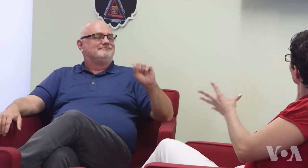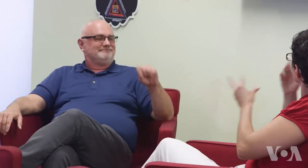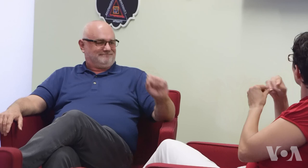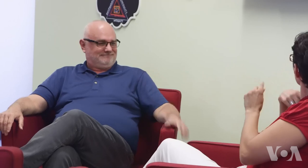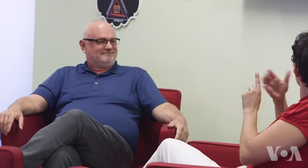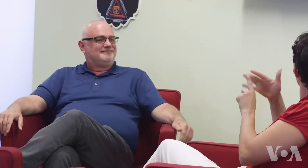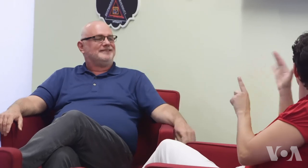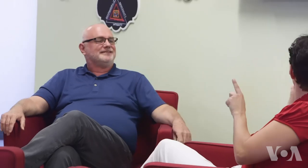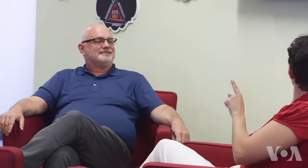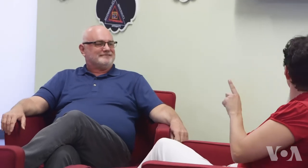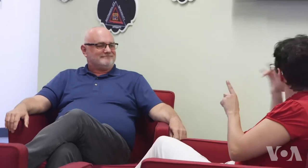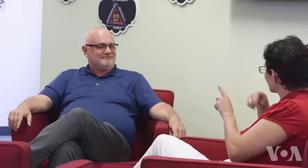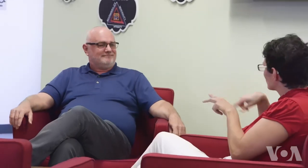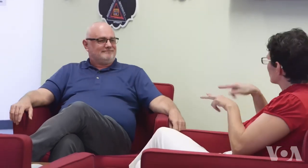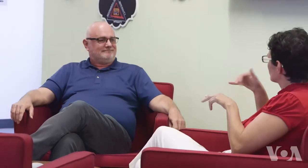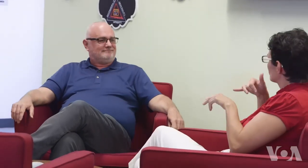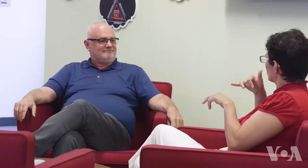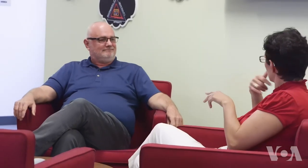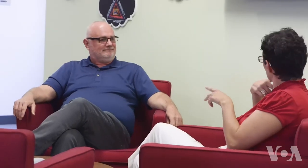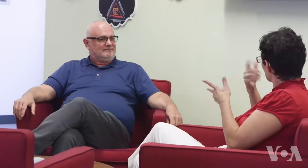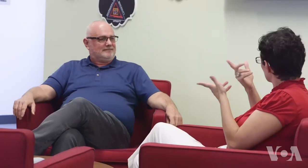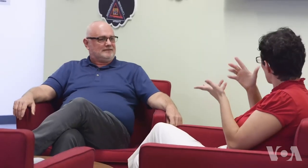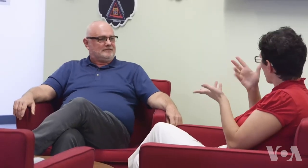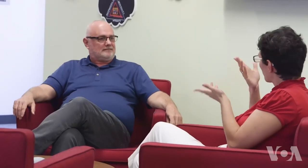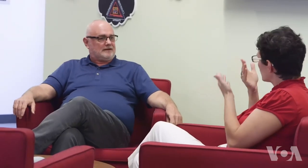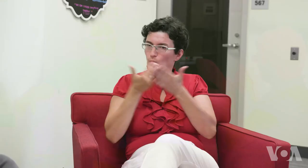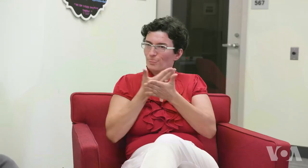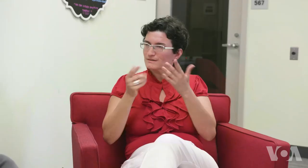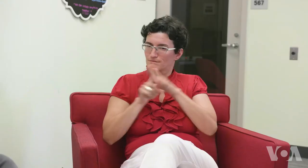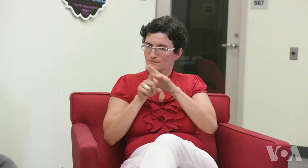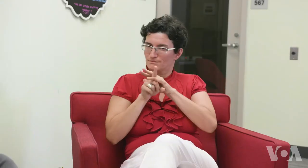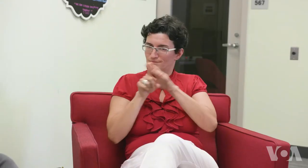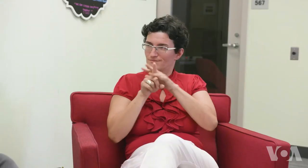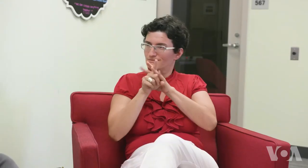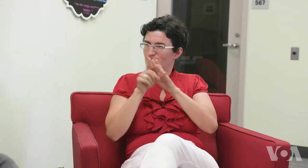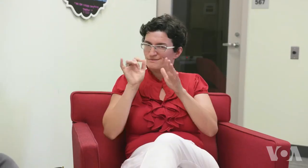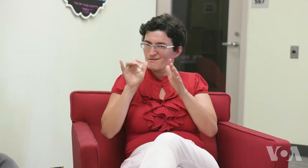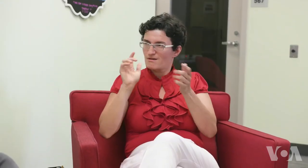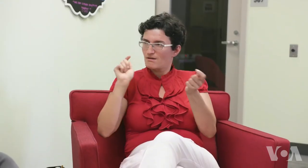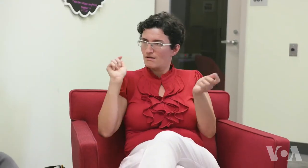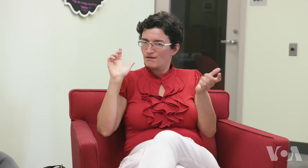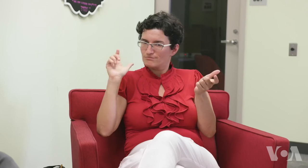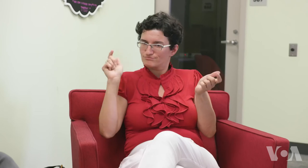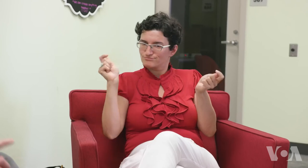so many new changes have been implemented, changes based on academic research that offers better accessibility